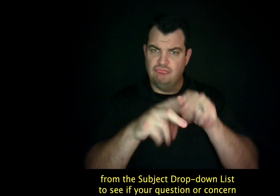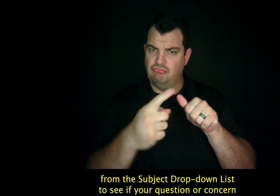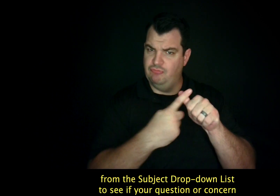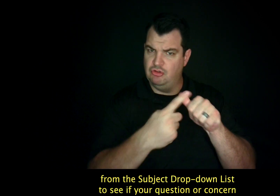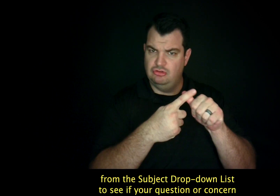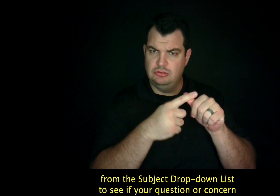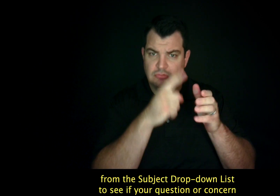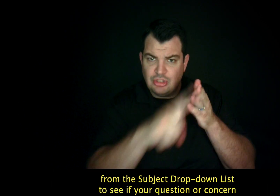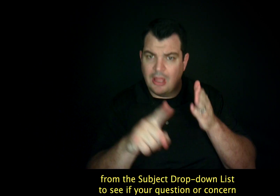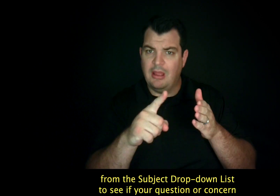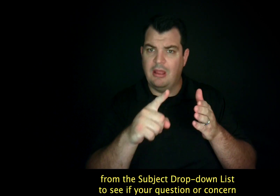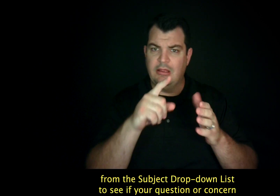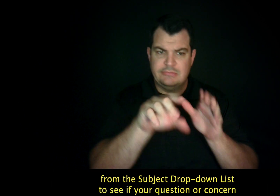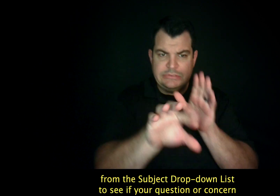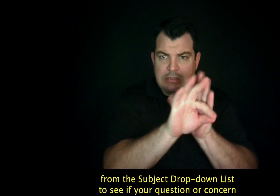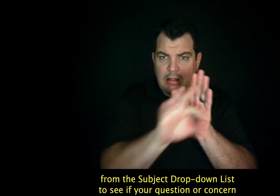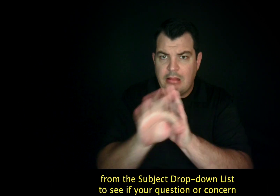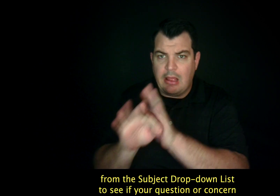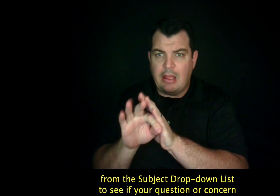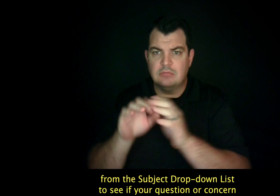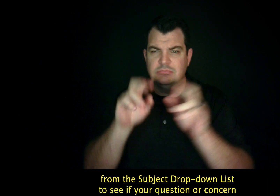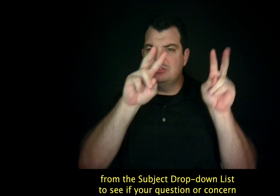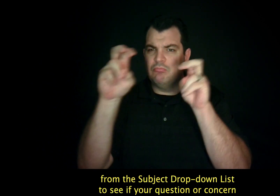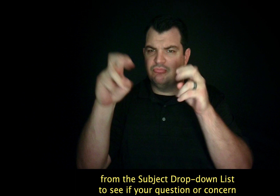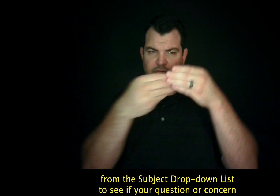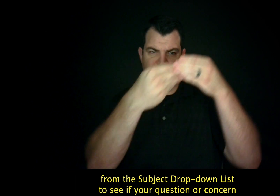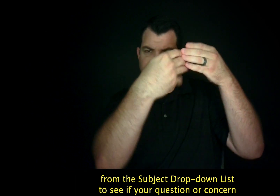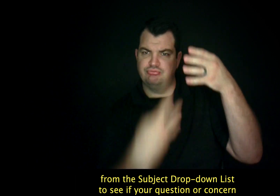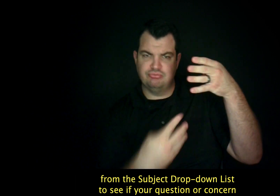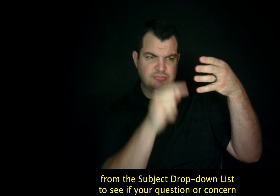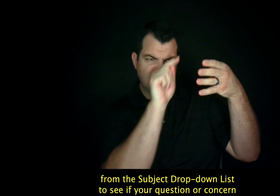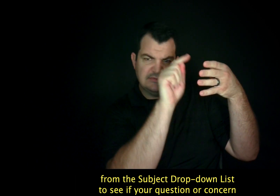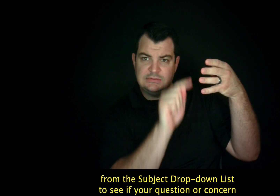from the Subject Drop-down List to see if your question or concern